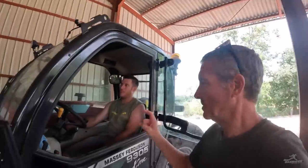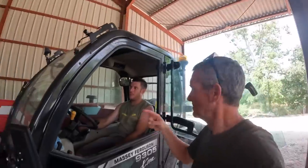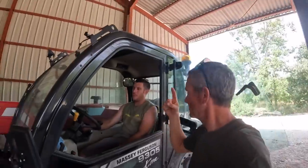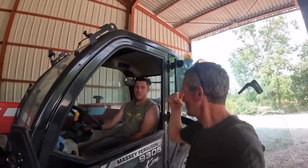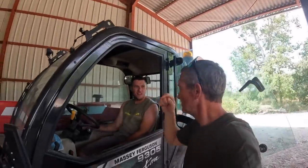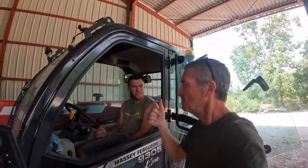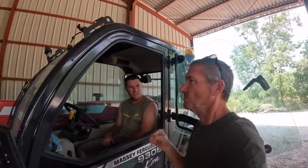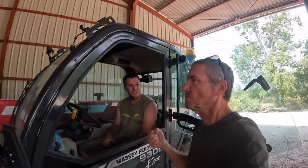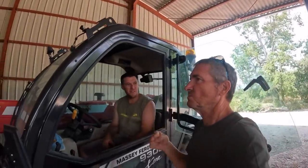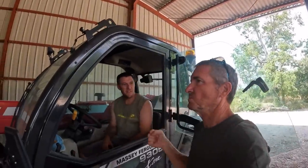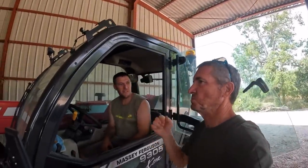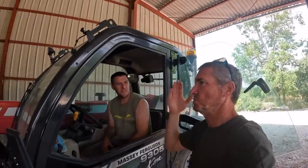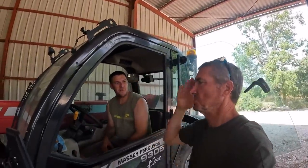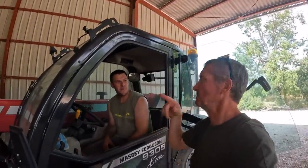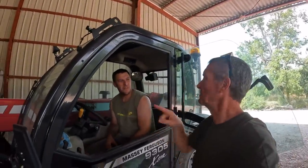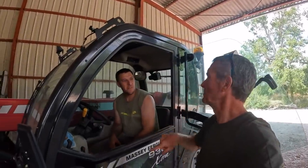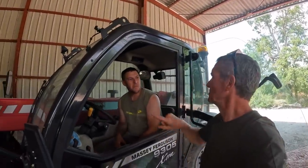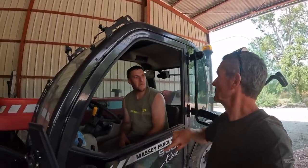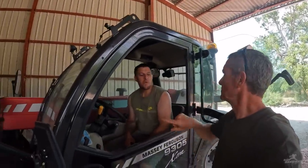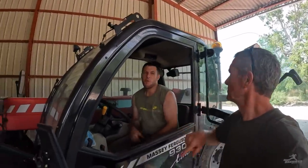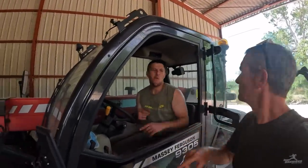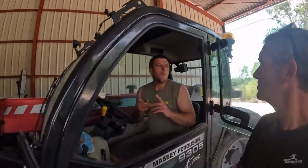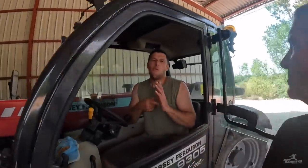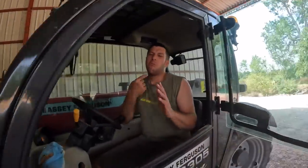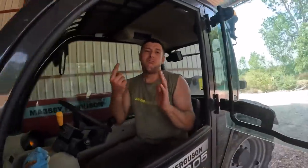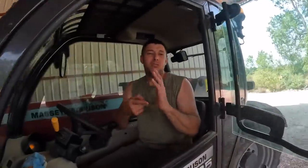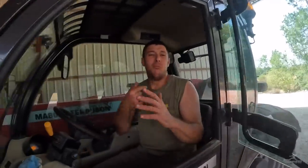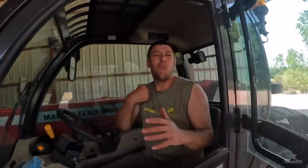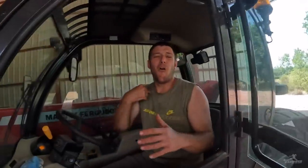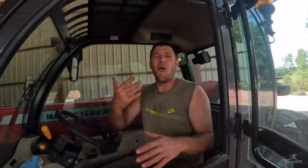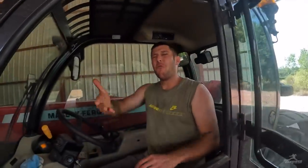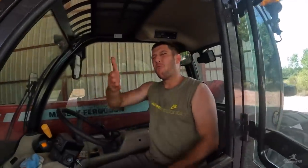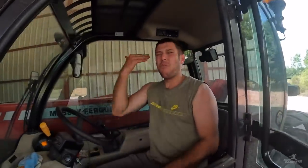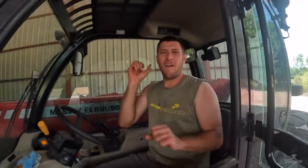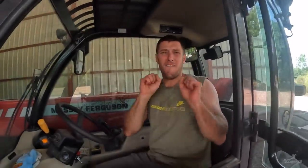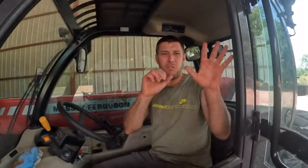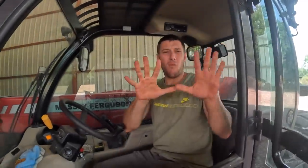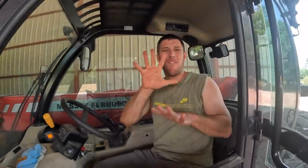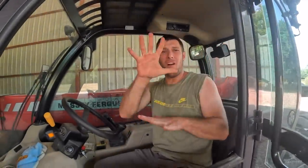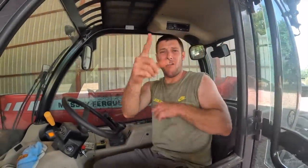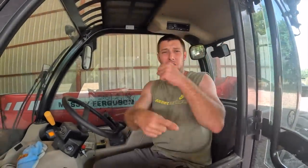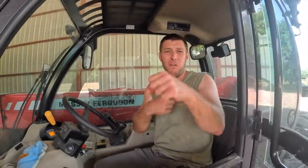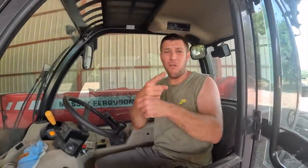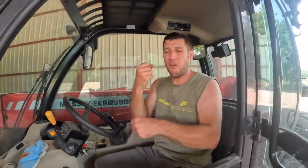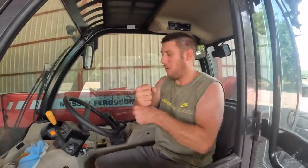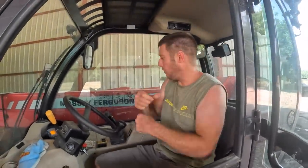How did you learn to work with this machine? I’ve worked with this machine a lot, for 15 years.